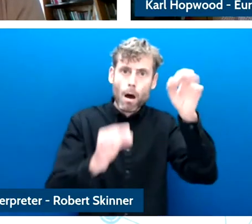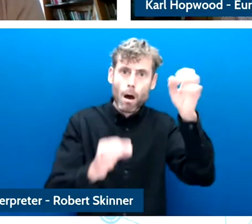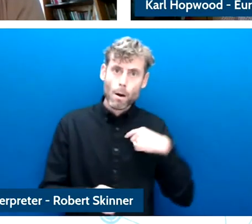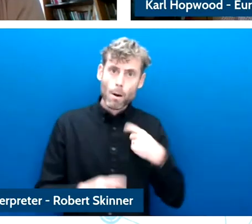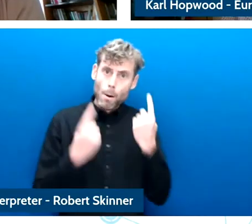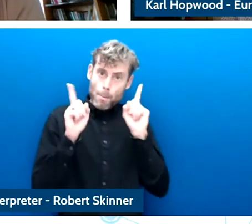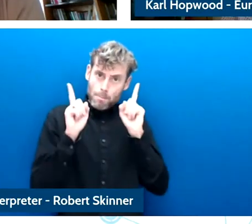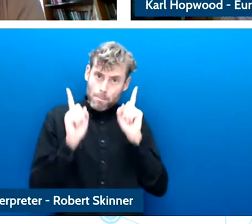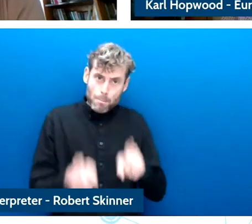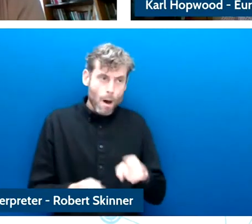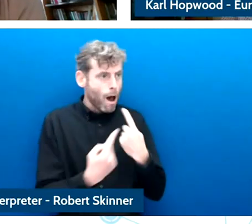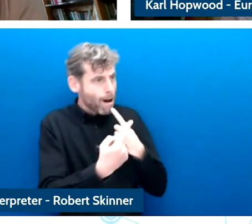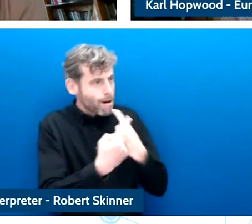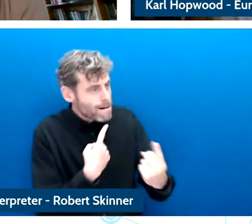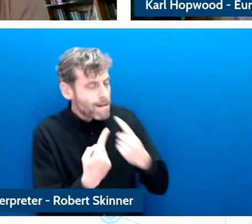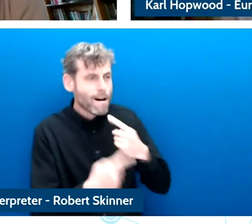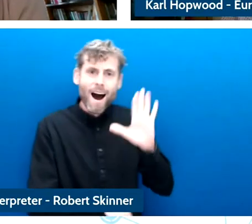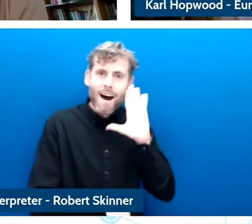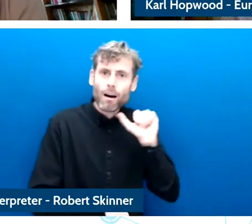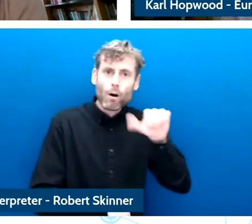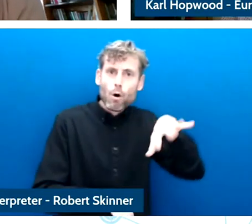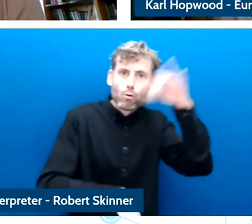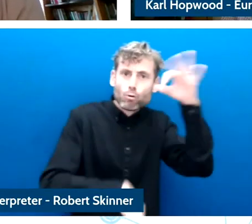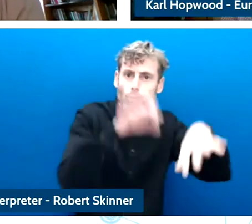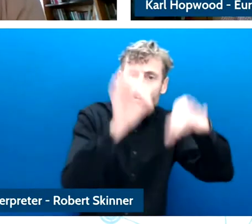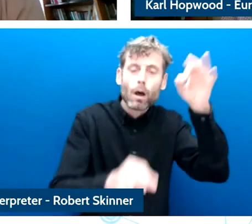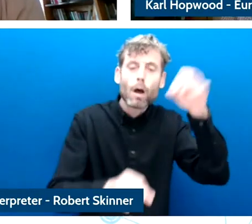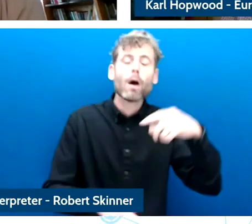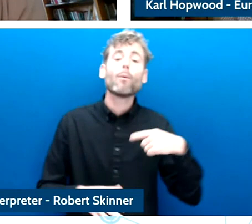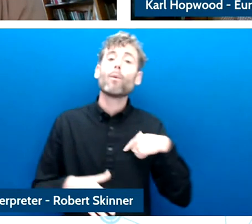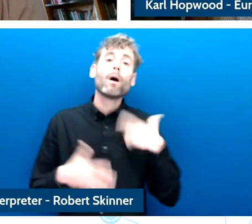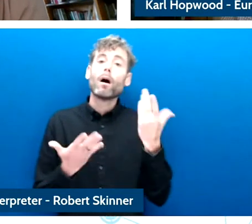measures to design policy and this is really what we have do when we developed